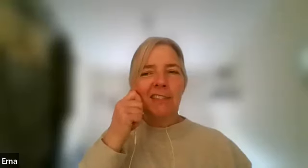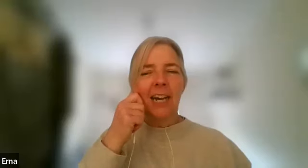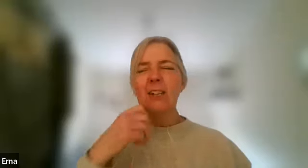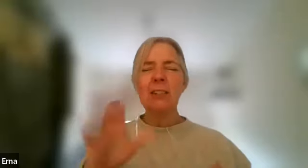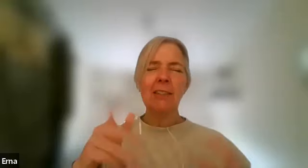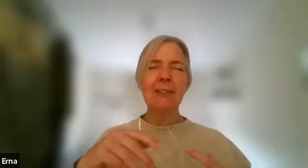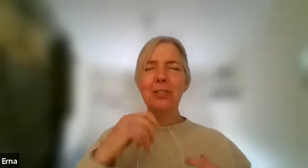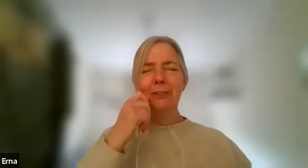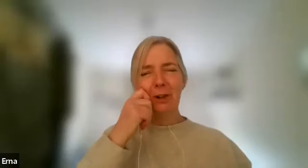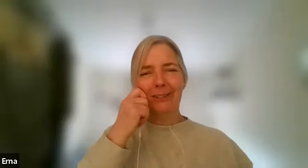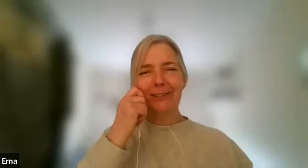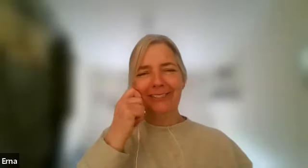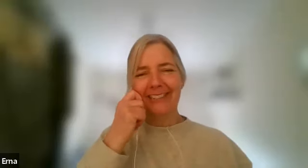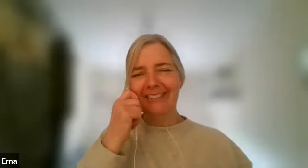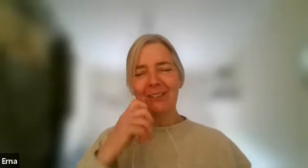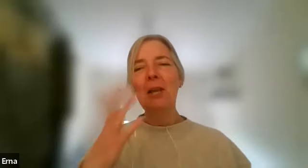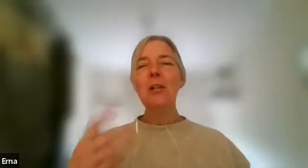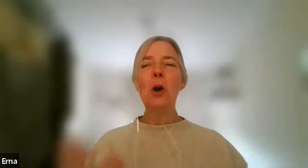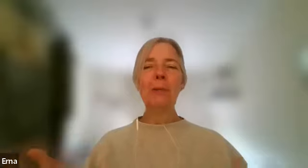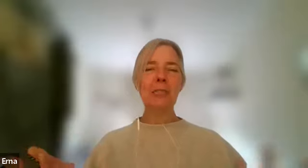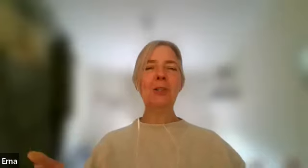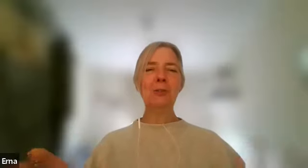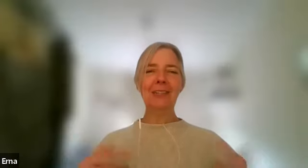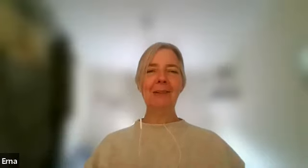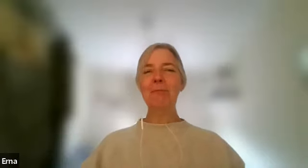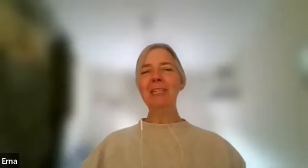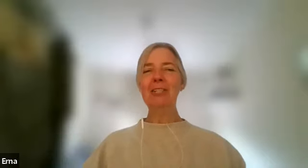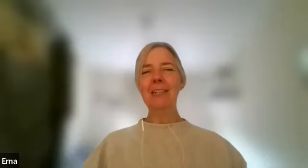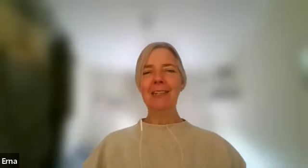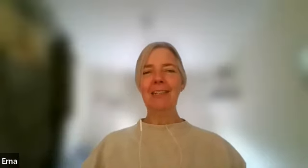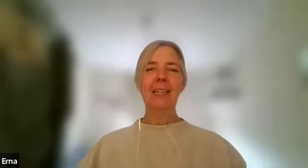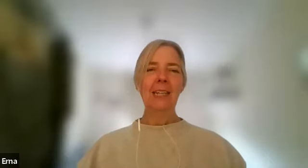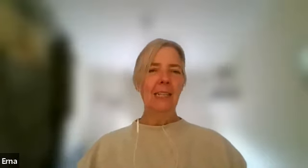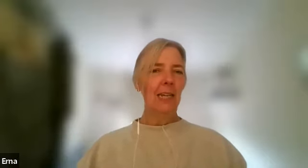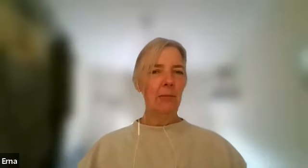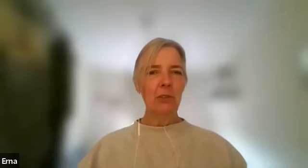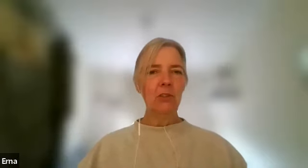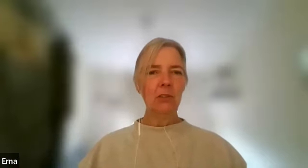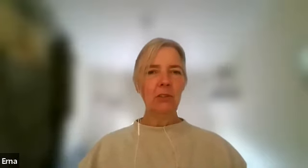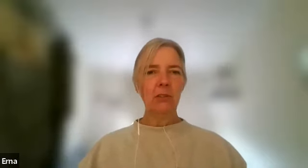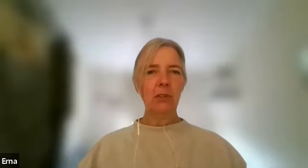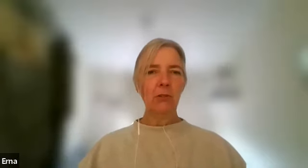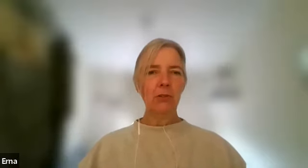i know that you don't that's awesome no but you know pinching the yeah with just those